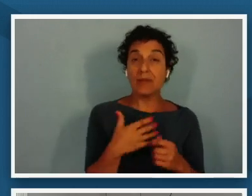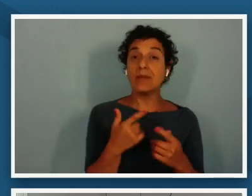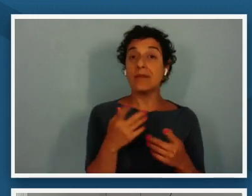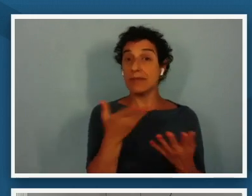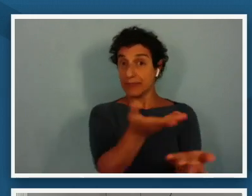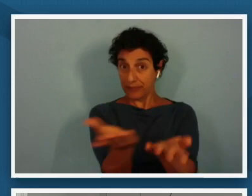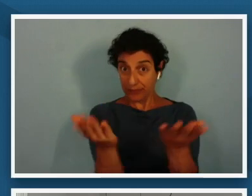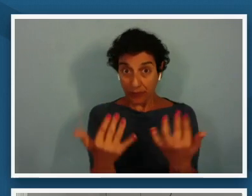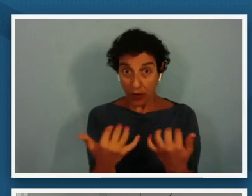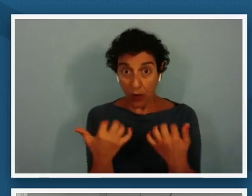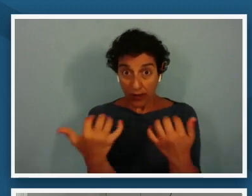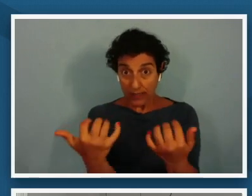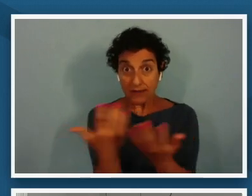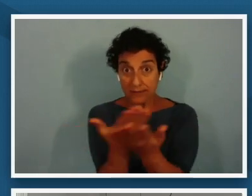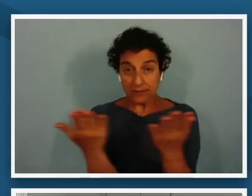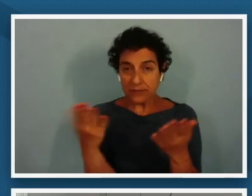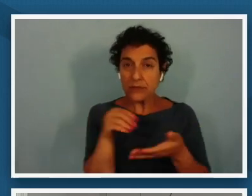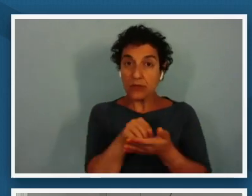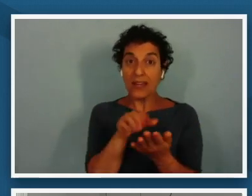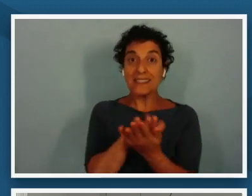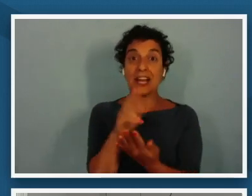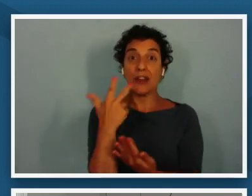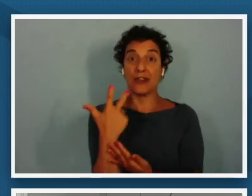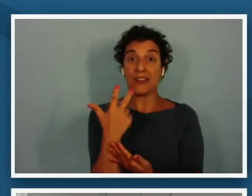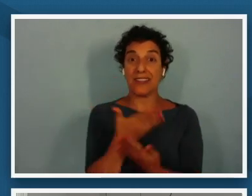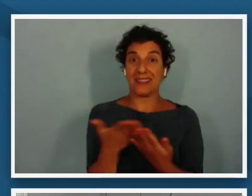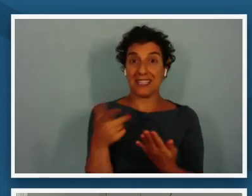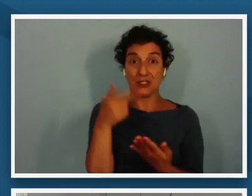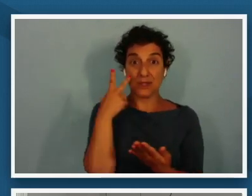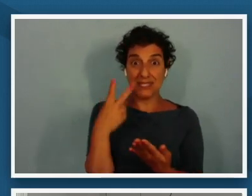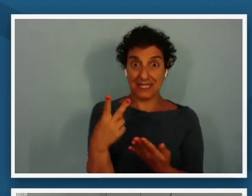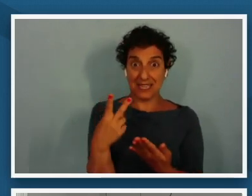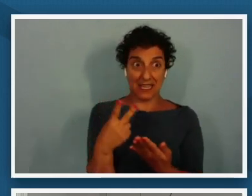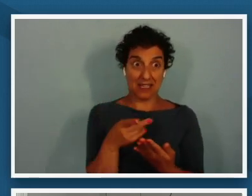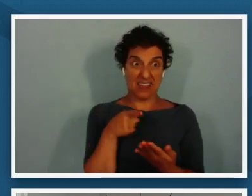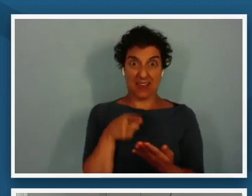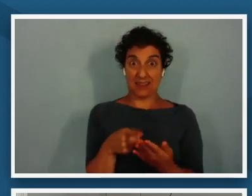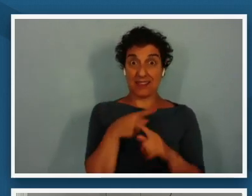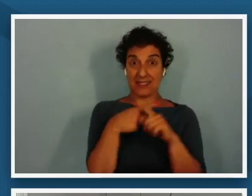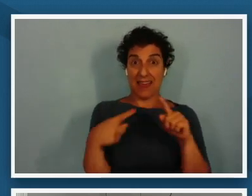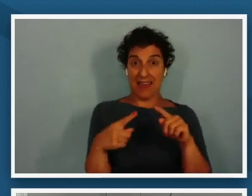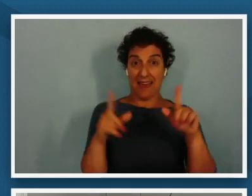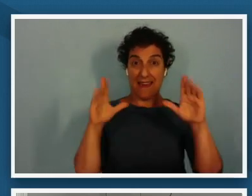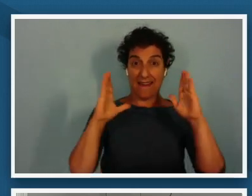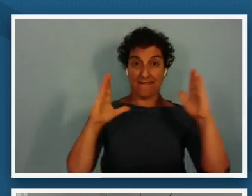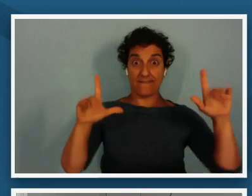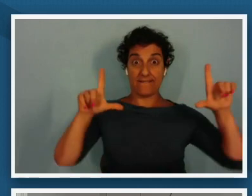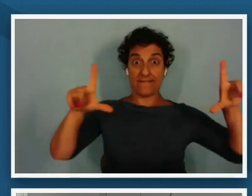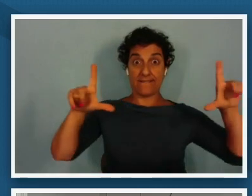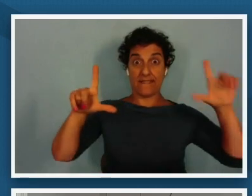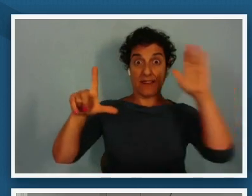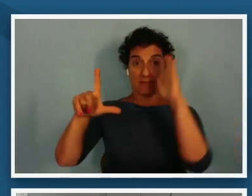down three things that you see in this half of the artwork and i'd also